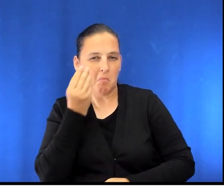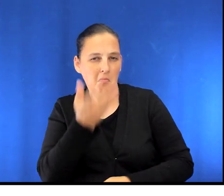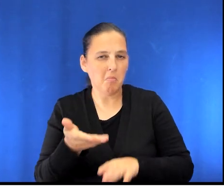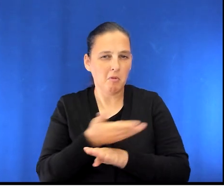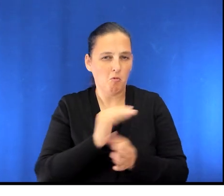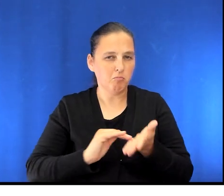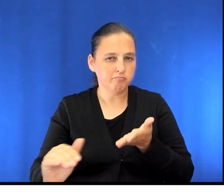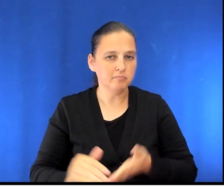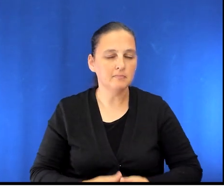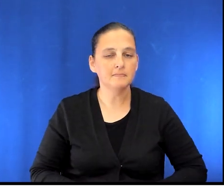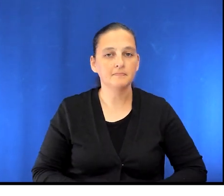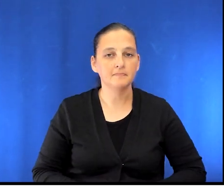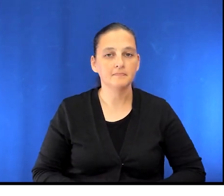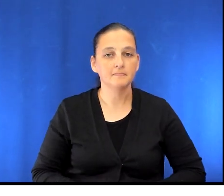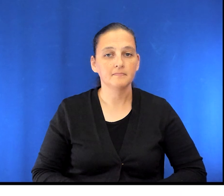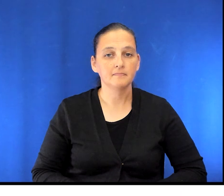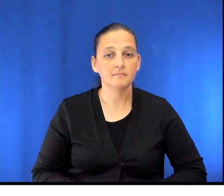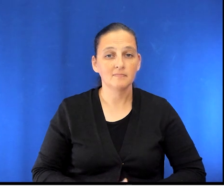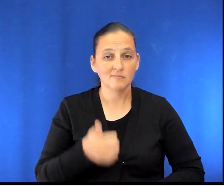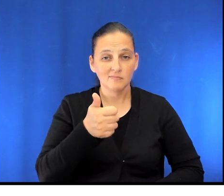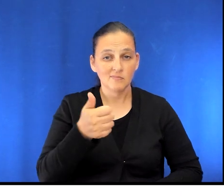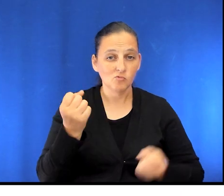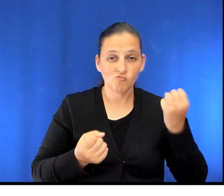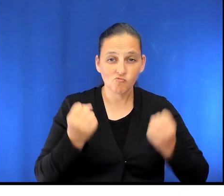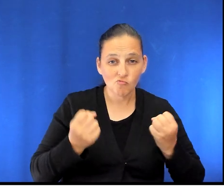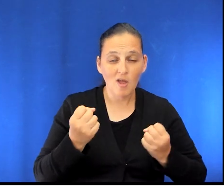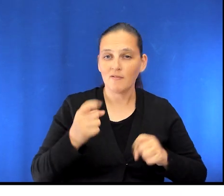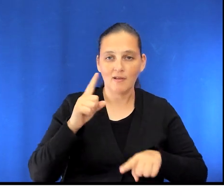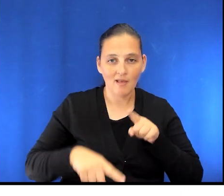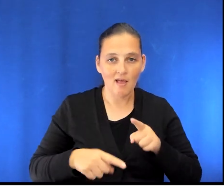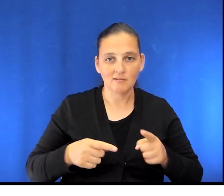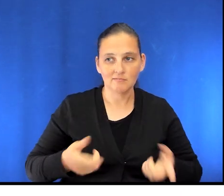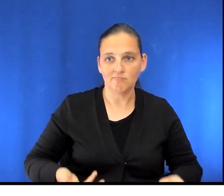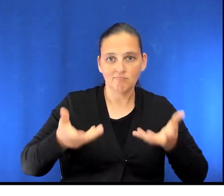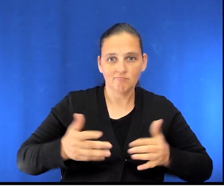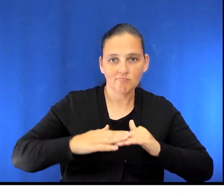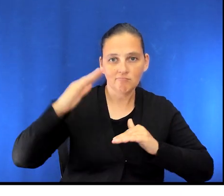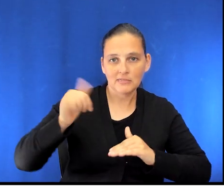While you're unable to drive or lift more than 10 pounds, consider having your local supermarket deliver your groceries.